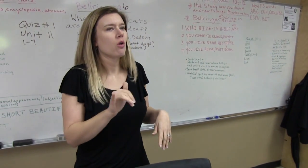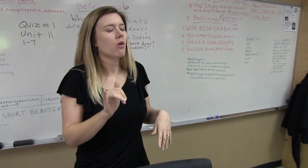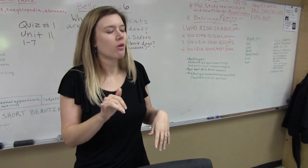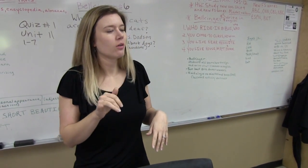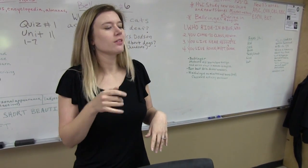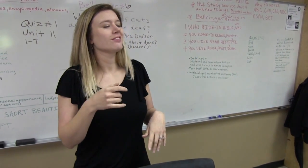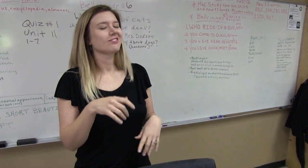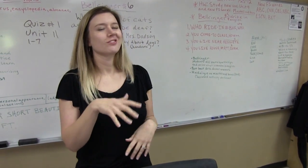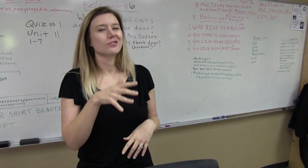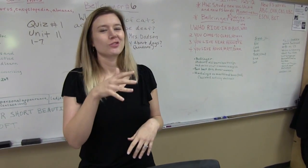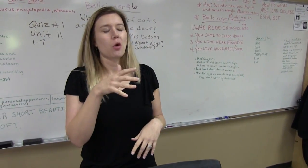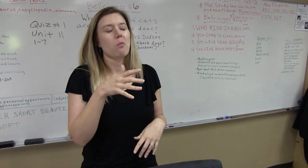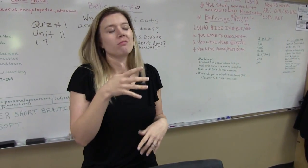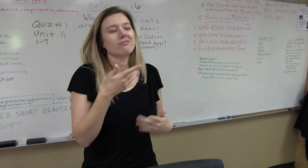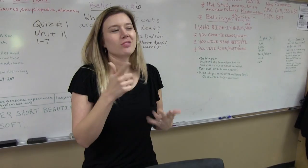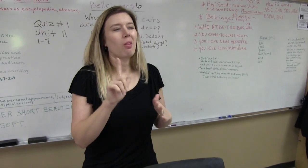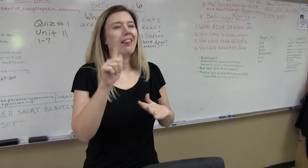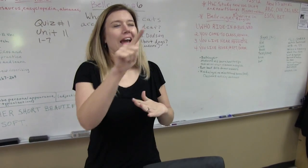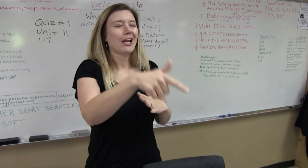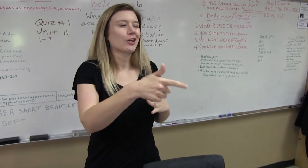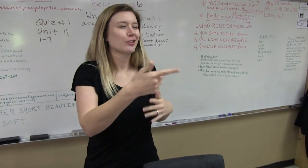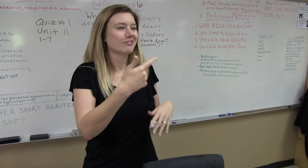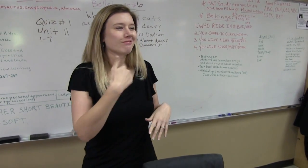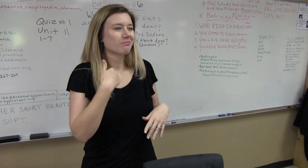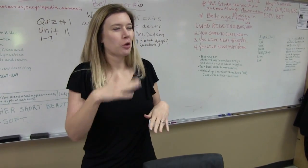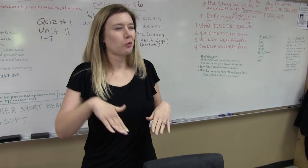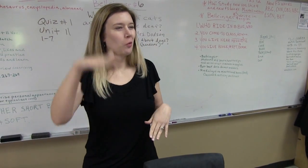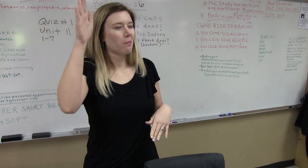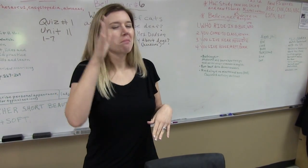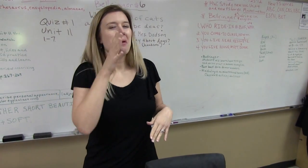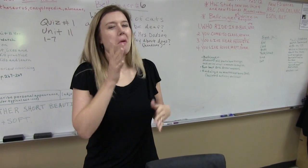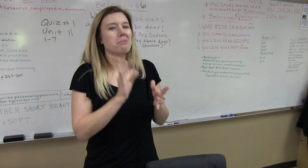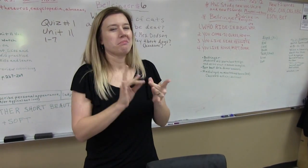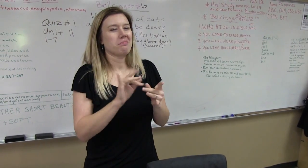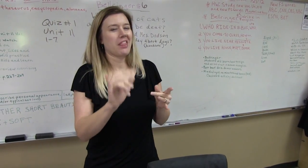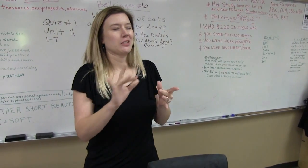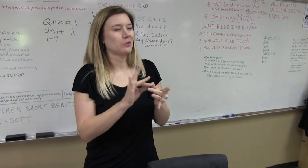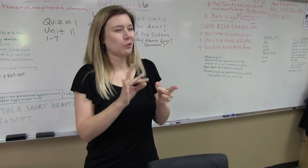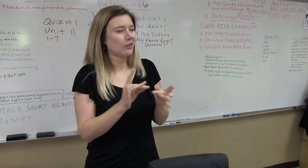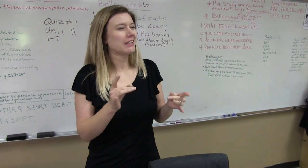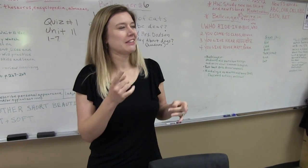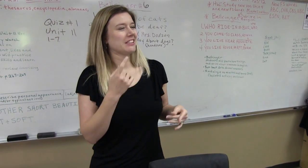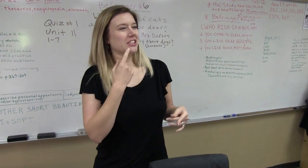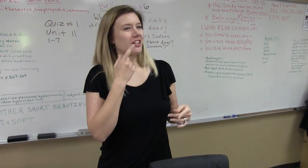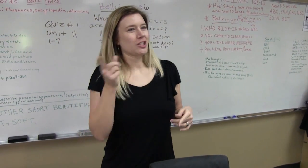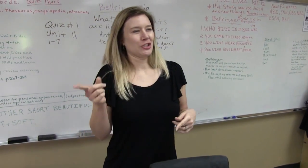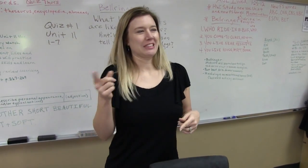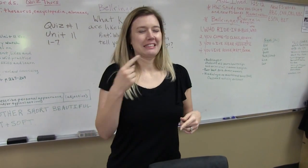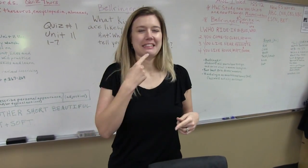the ceiling. My mom just likes to tell this story you know now that I'm grown up. She